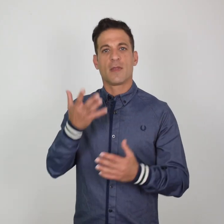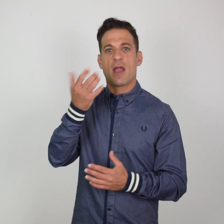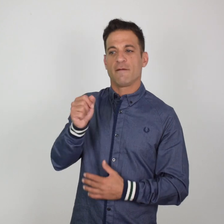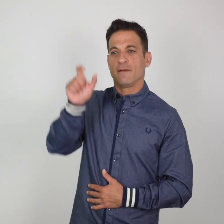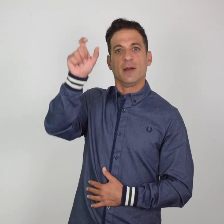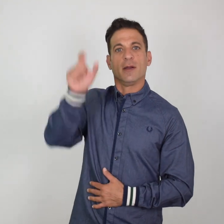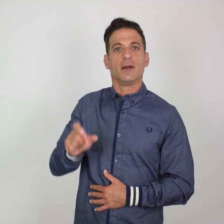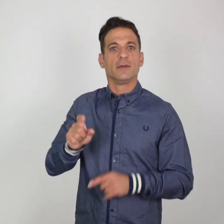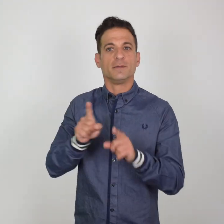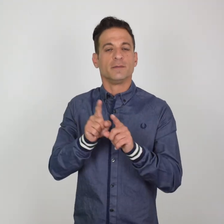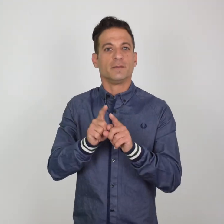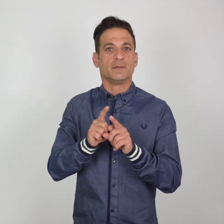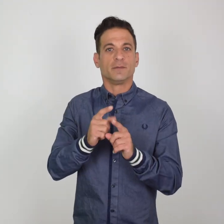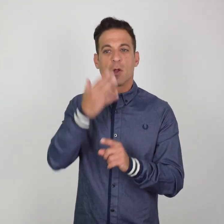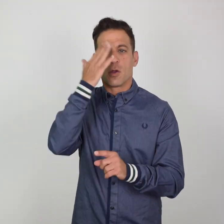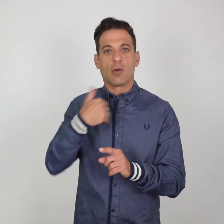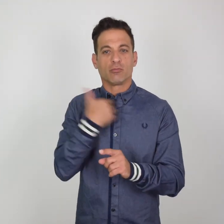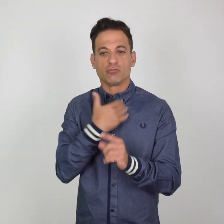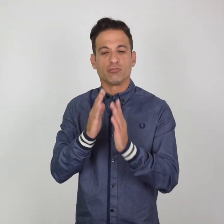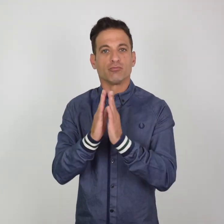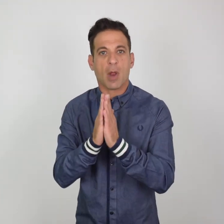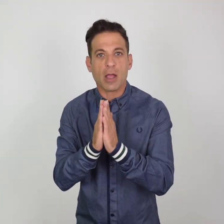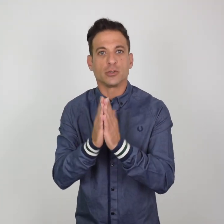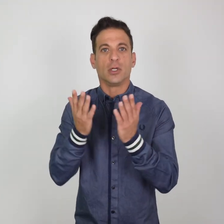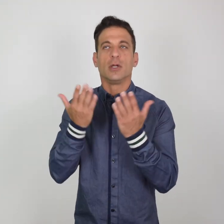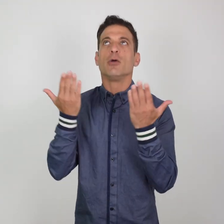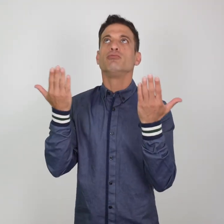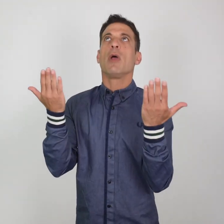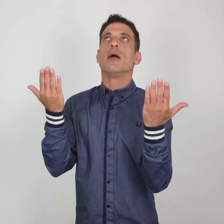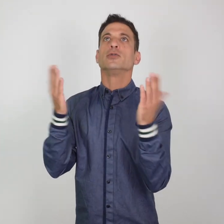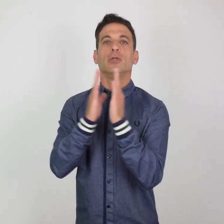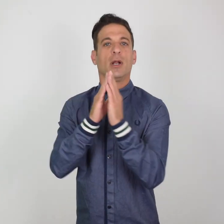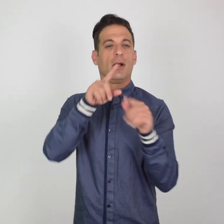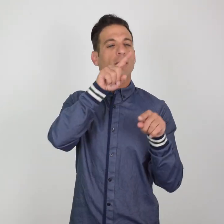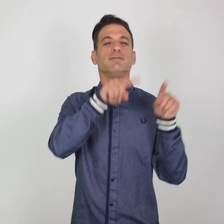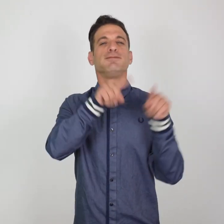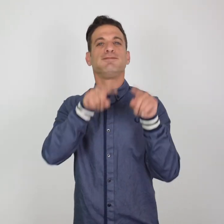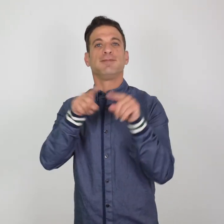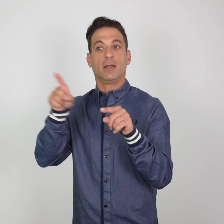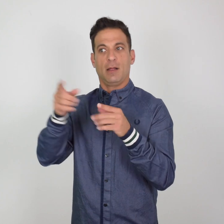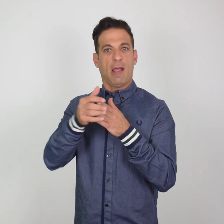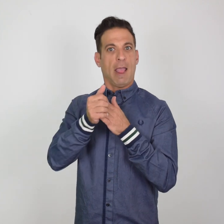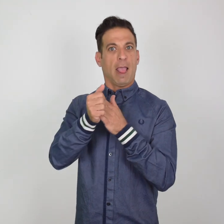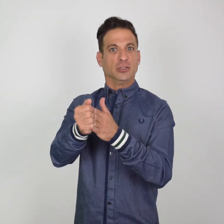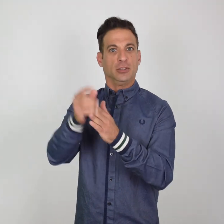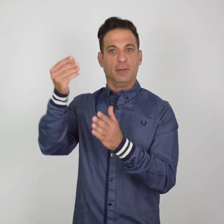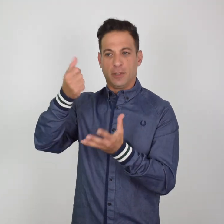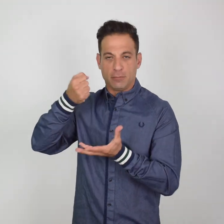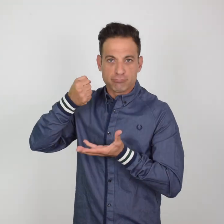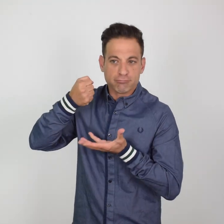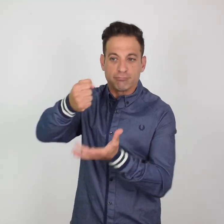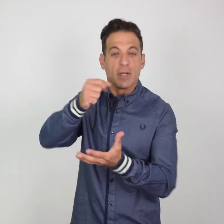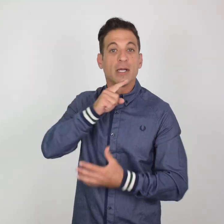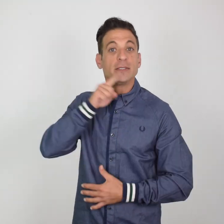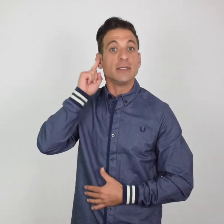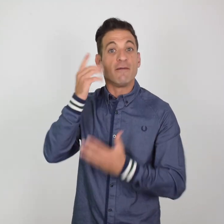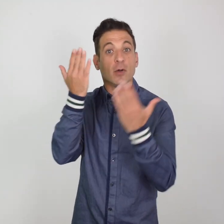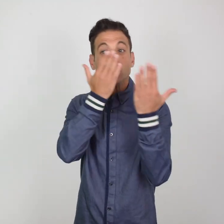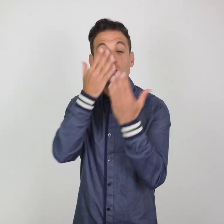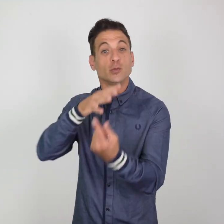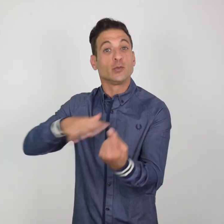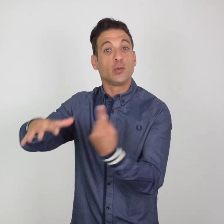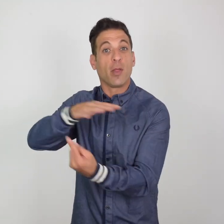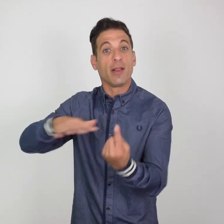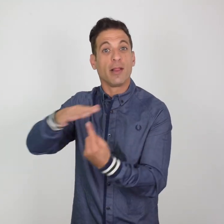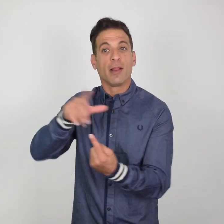The National Chief Imam of Ghana - the country’s highest ranking